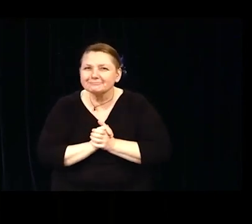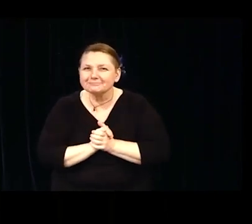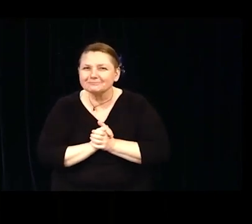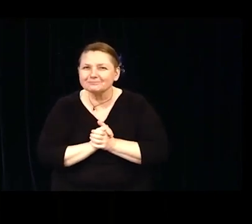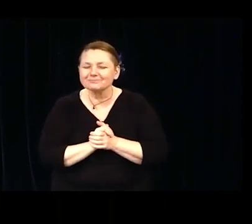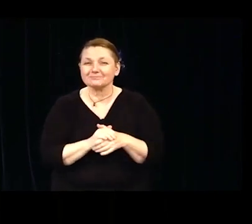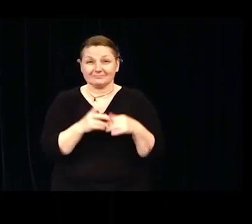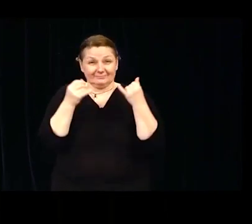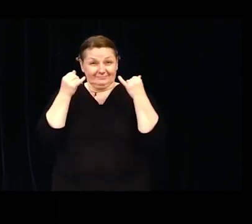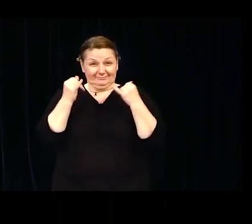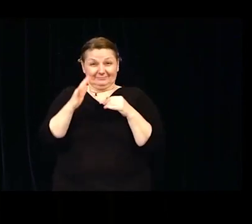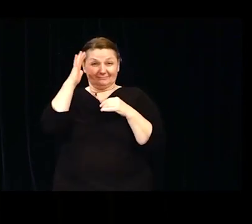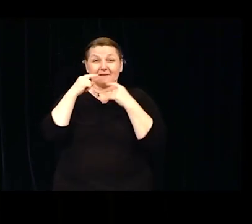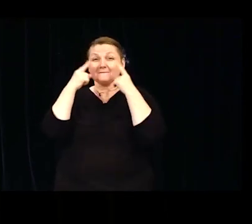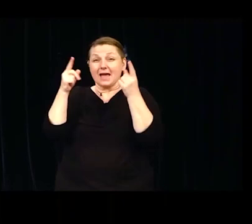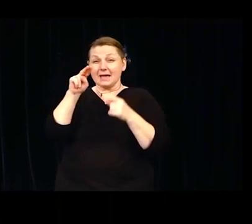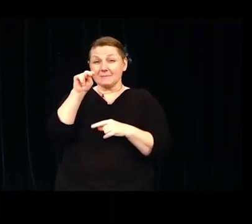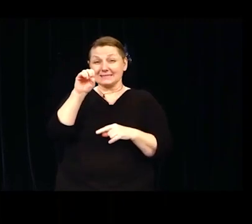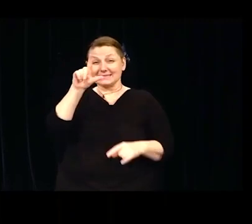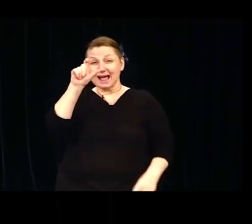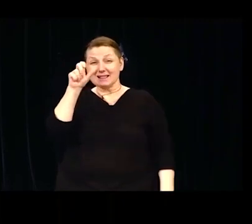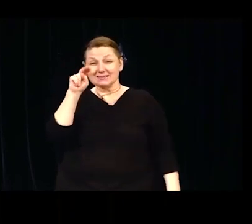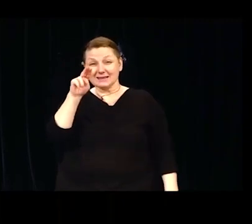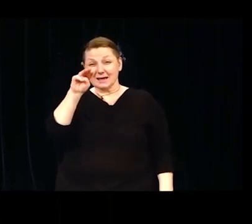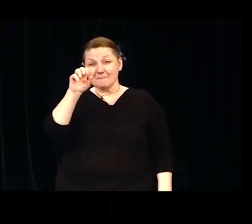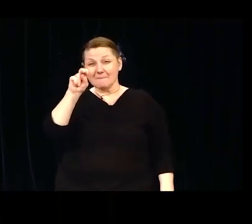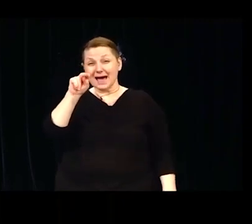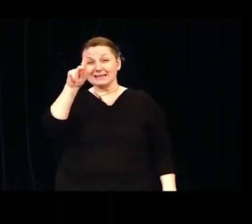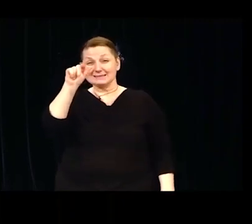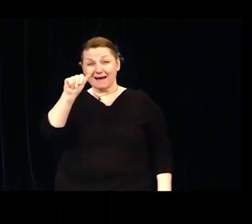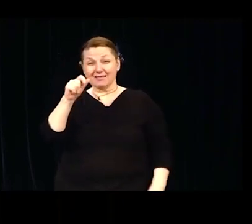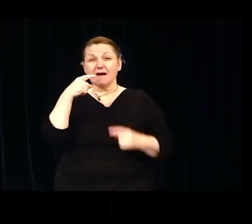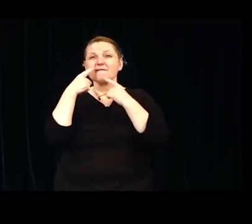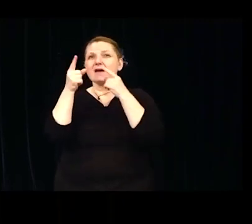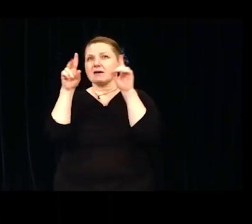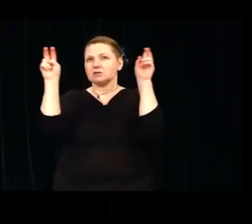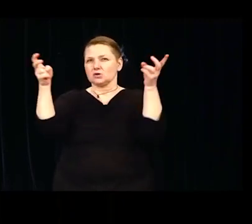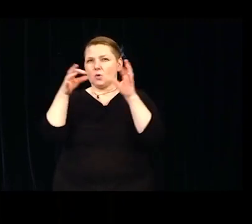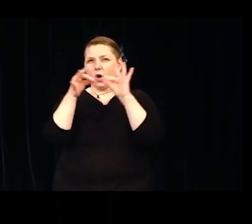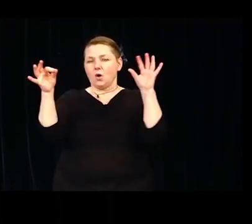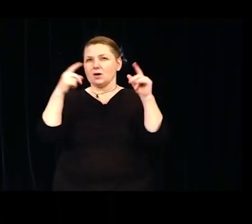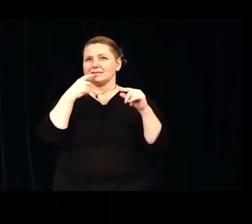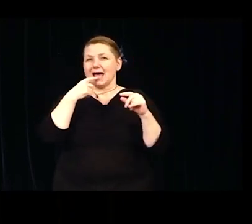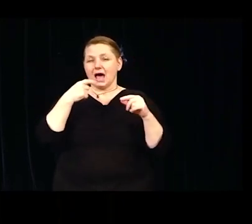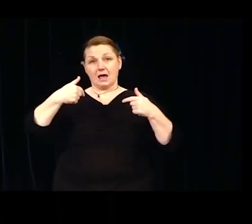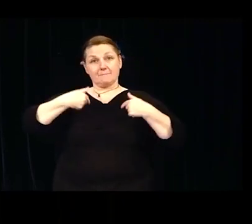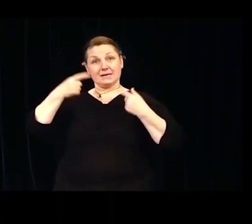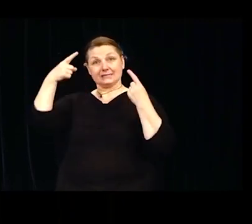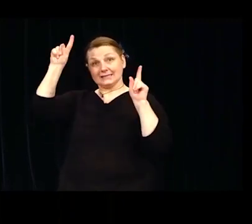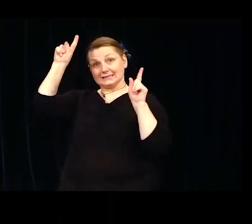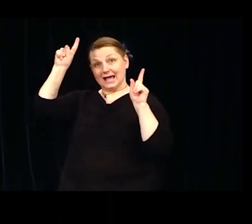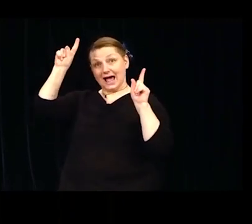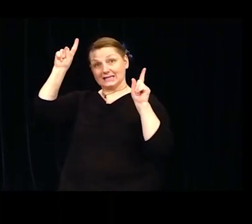As Nelson Mandela said, "Do not judge me by my success. Judge me by how many times I fell down